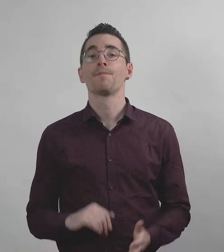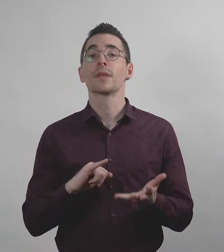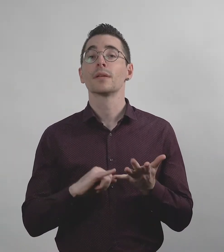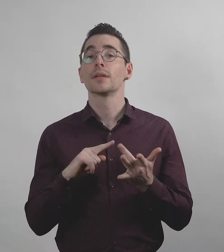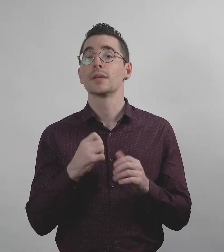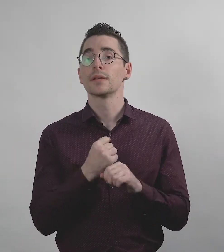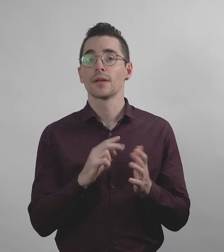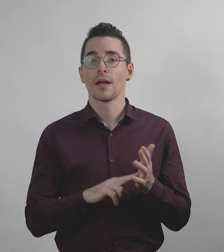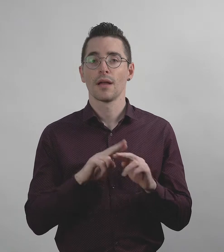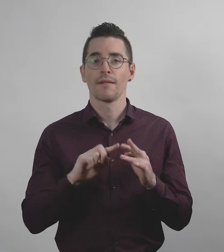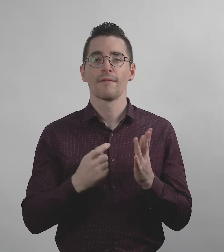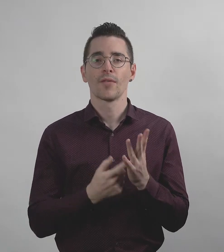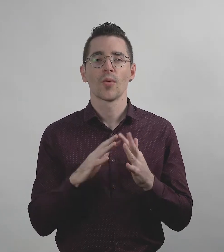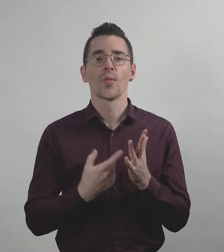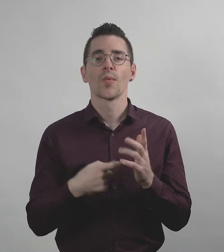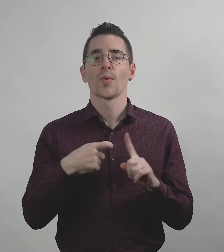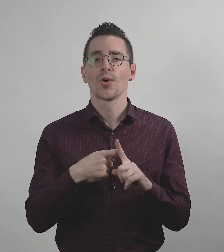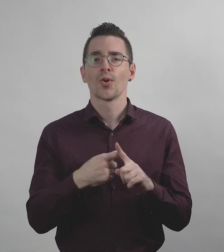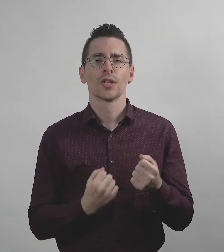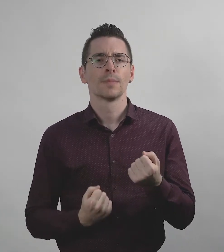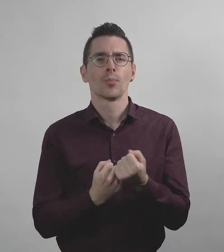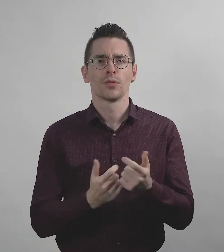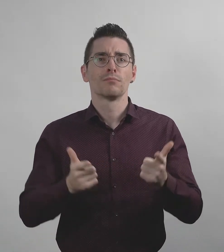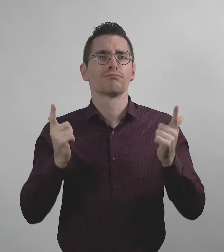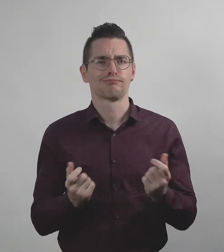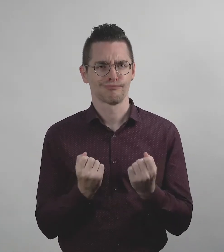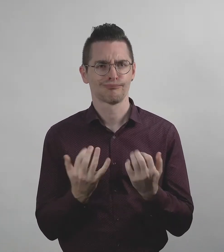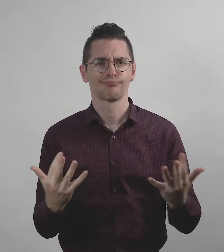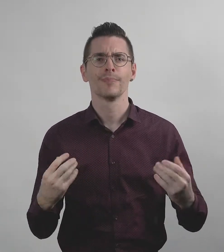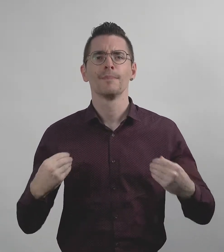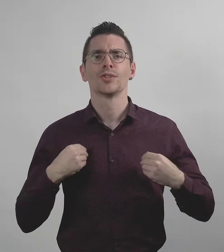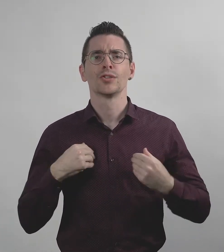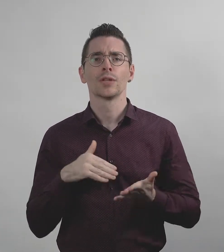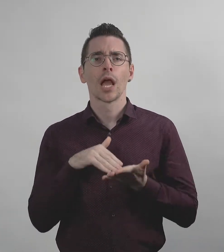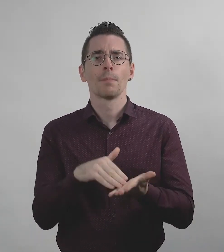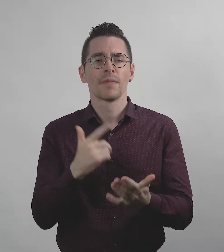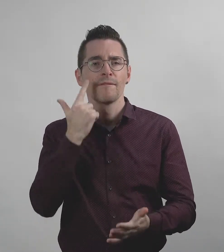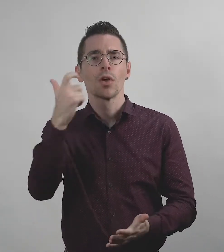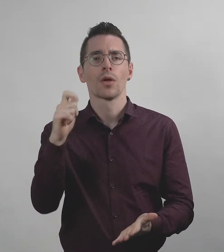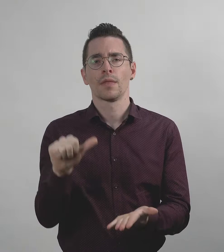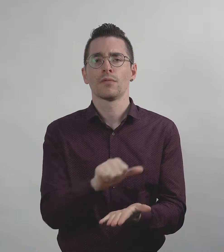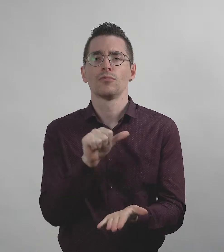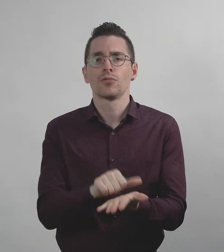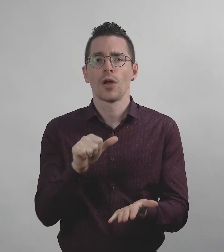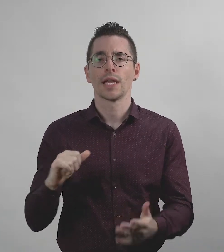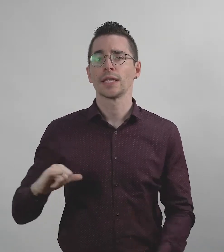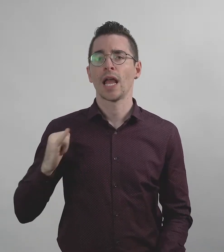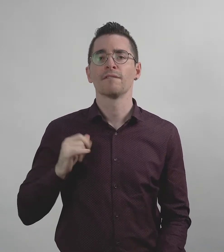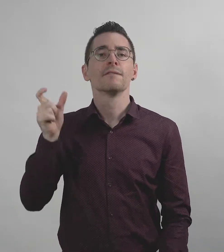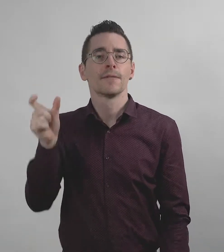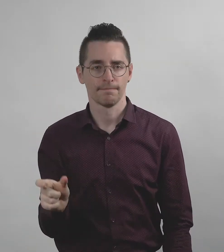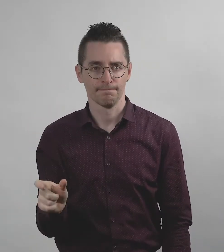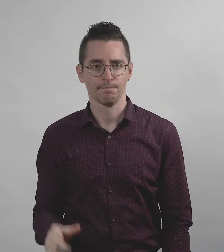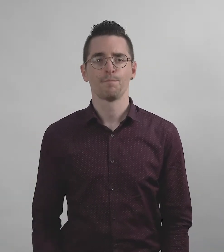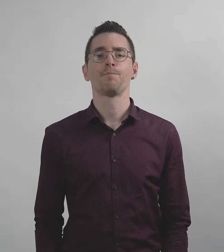Sign for Work supports lots of businesses to find the right staff.